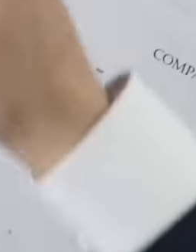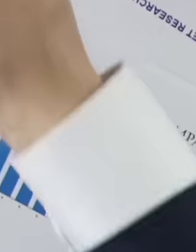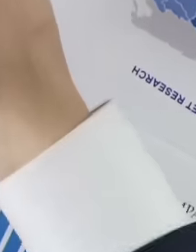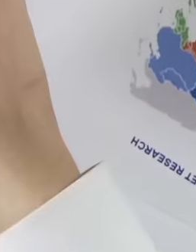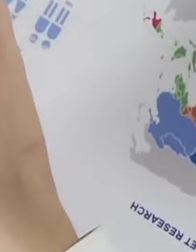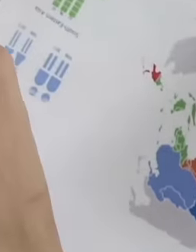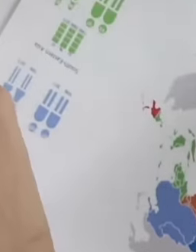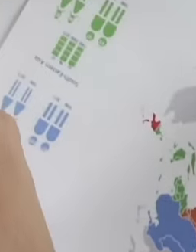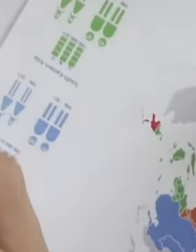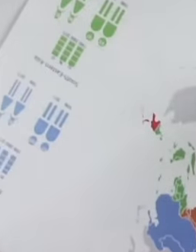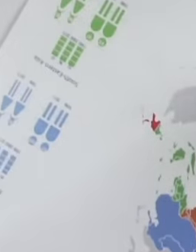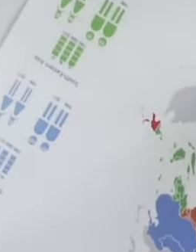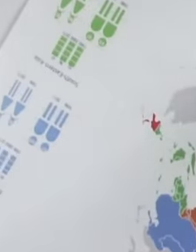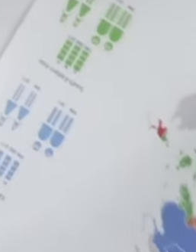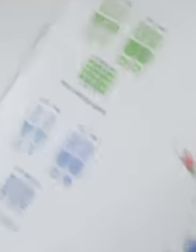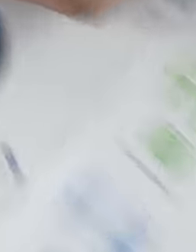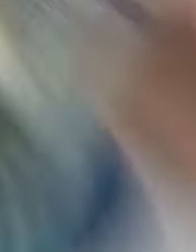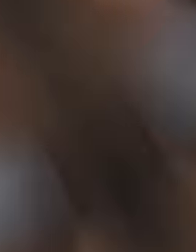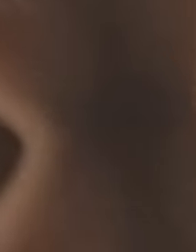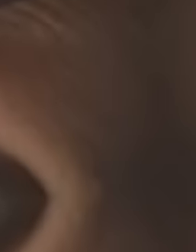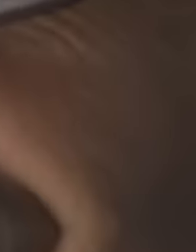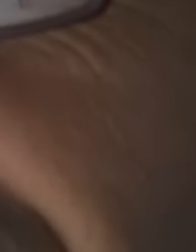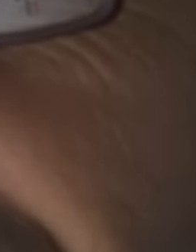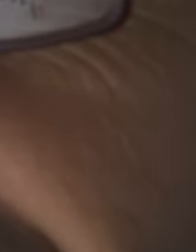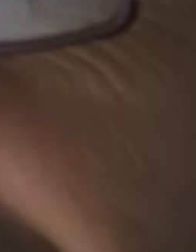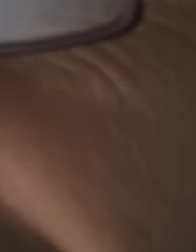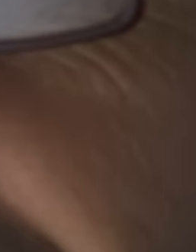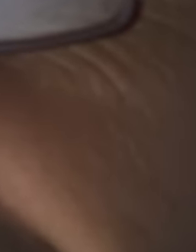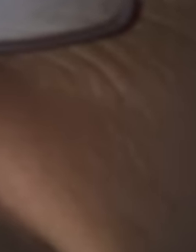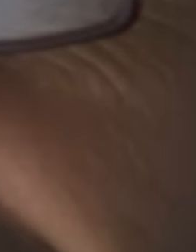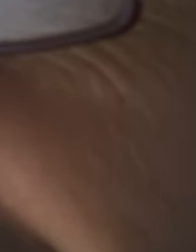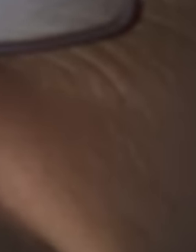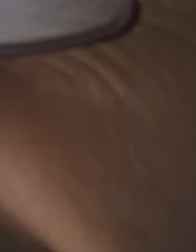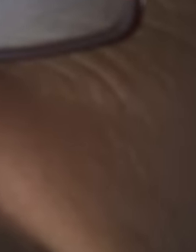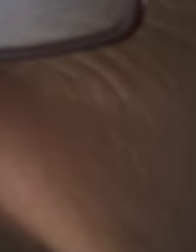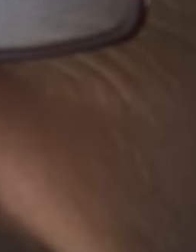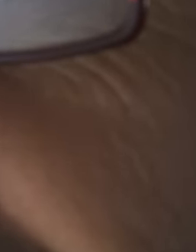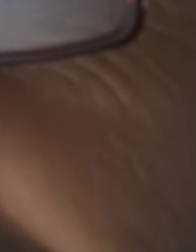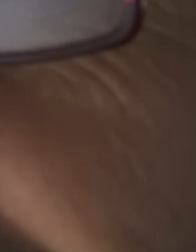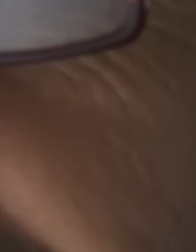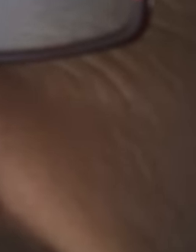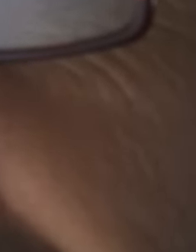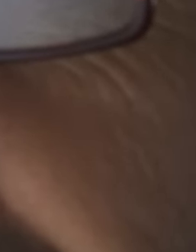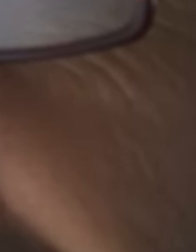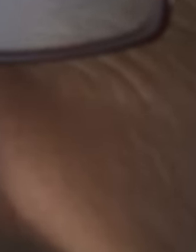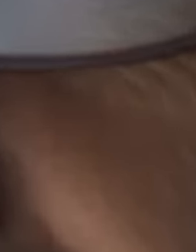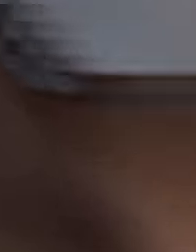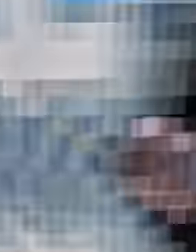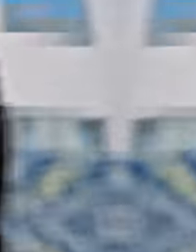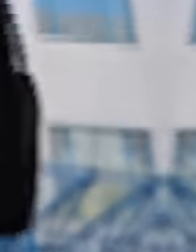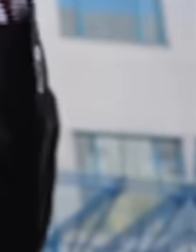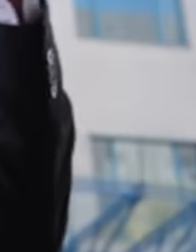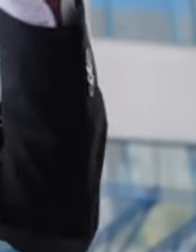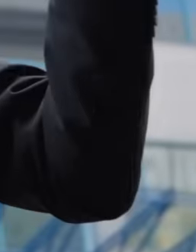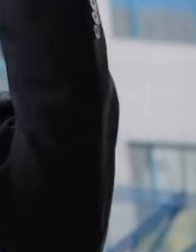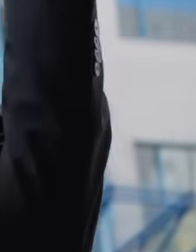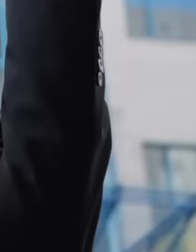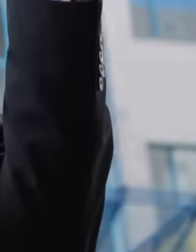light, they immediately began the investigation process and punish those responsible.